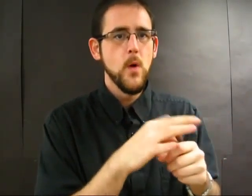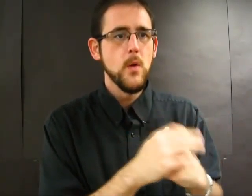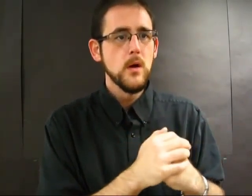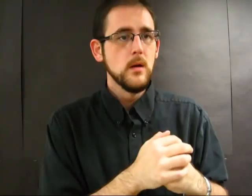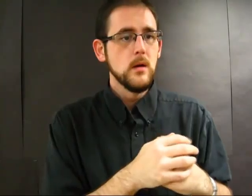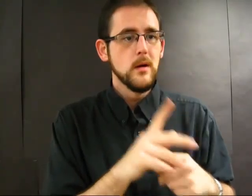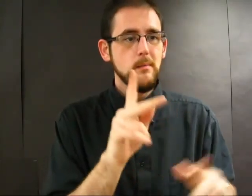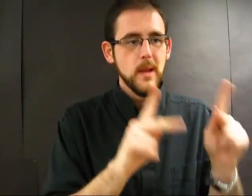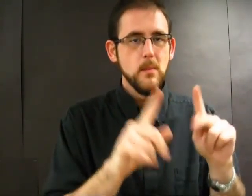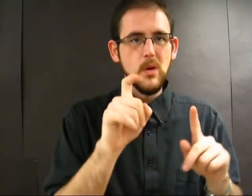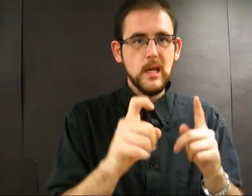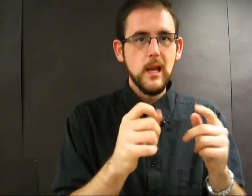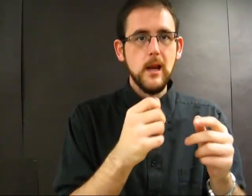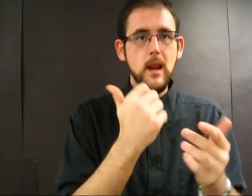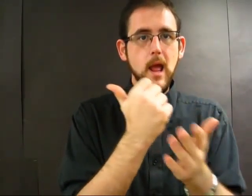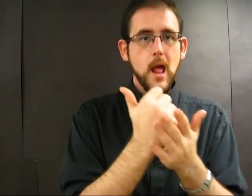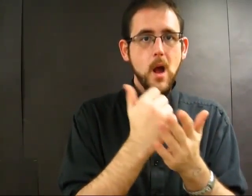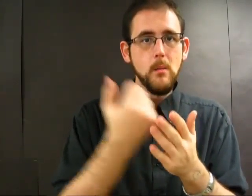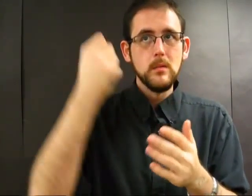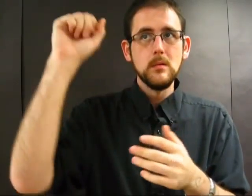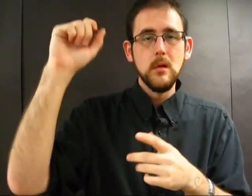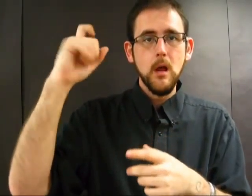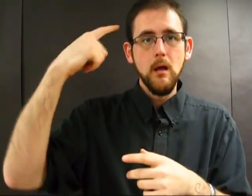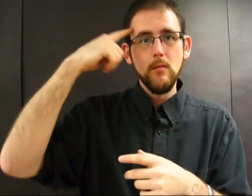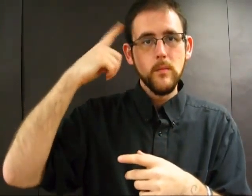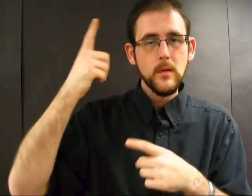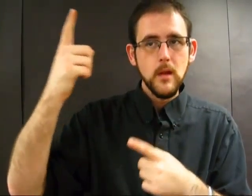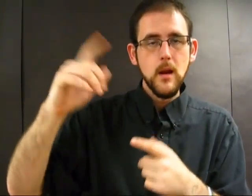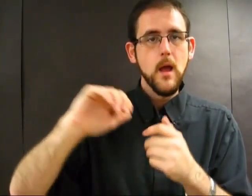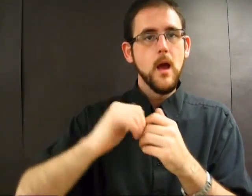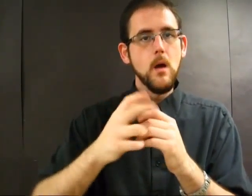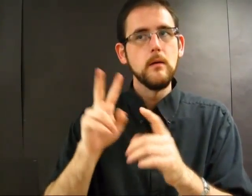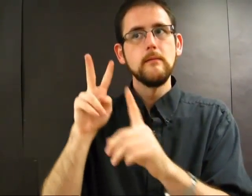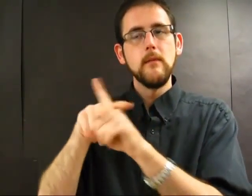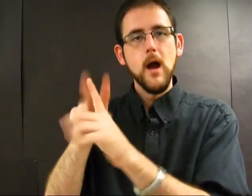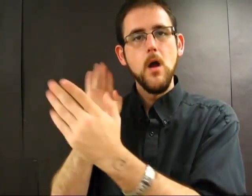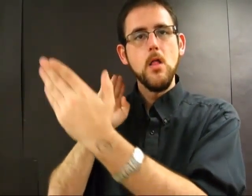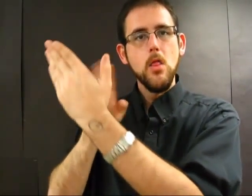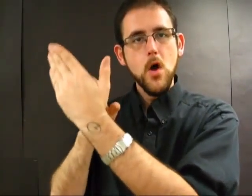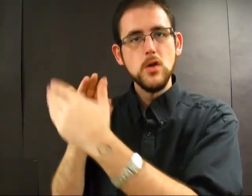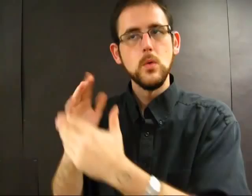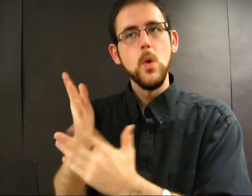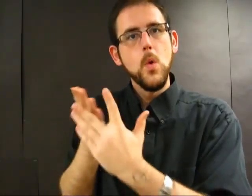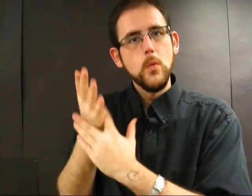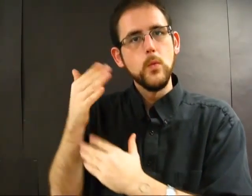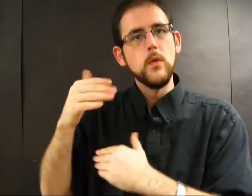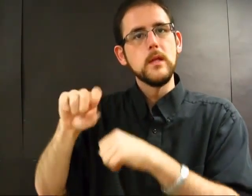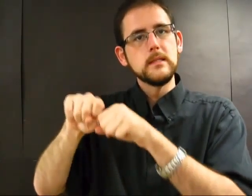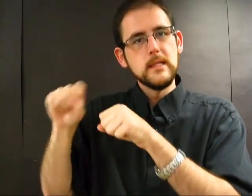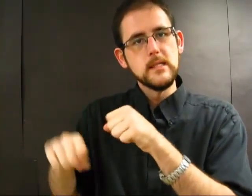and file suits against the government and companies on behalf of individuals who need help.